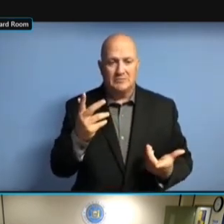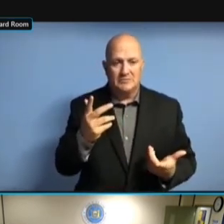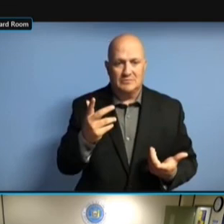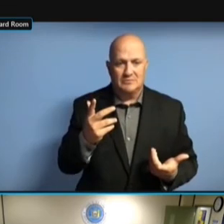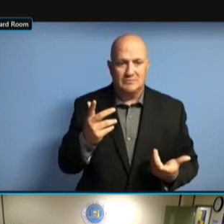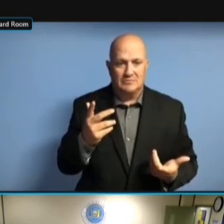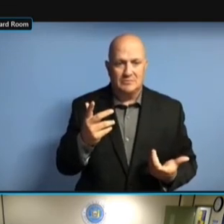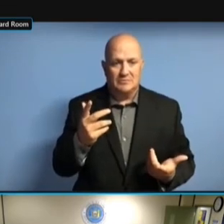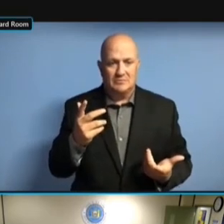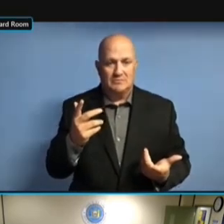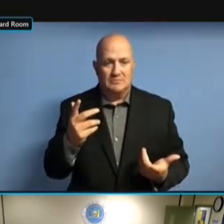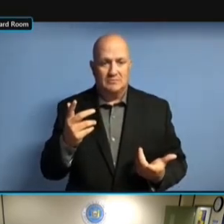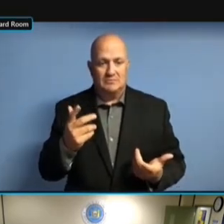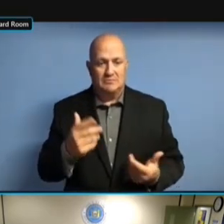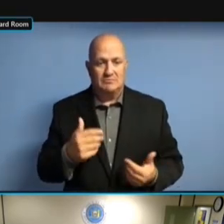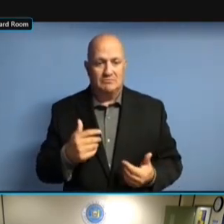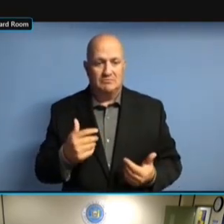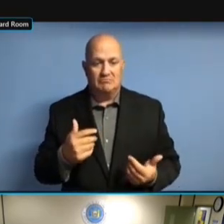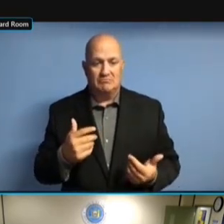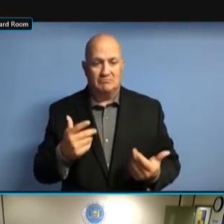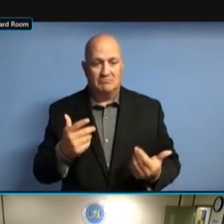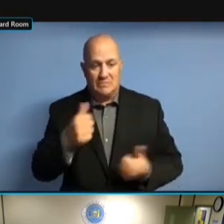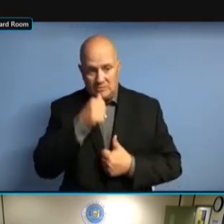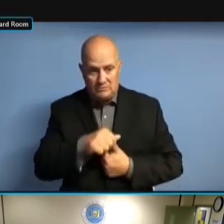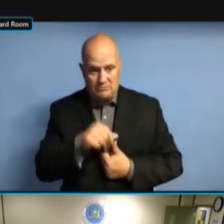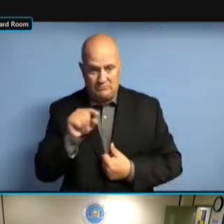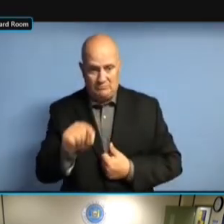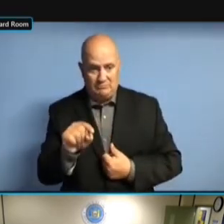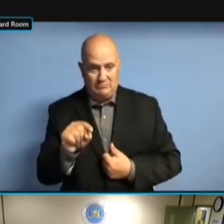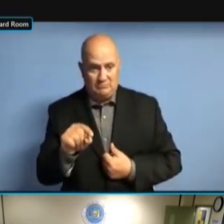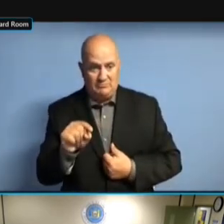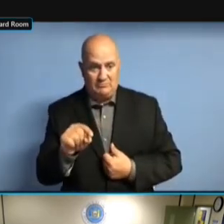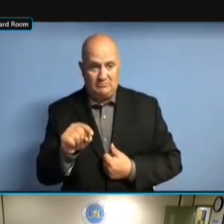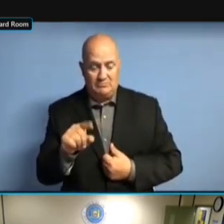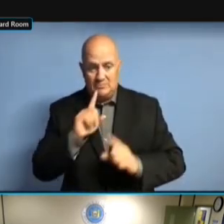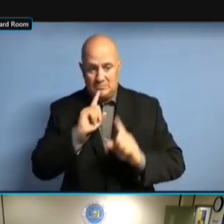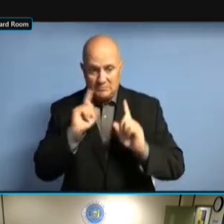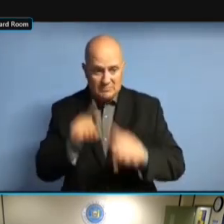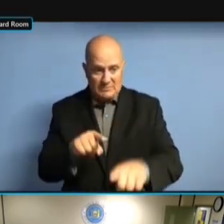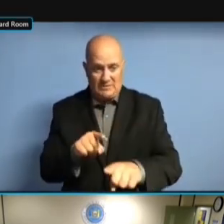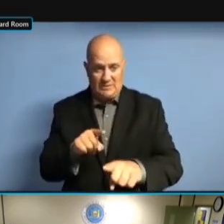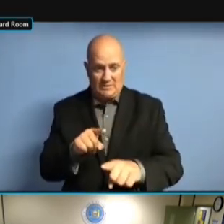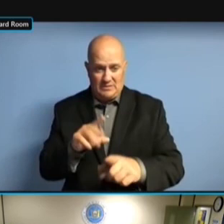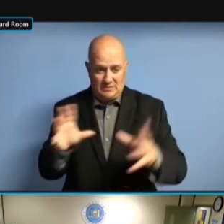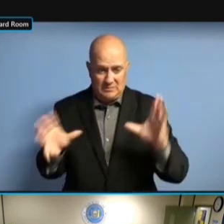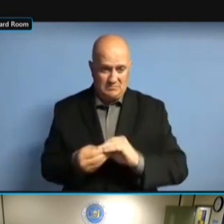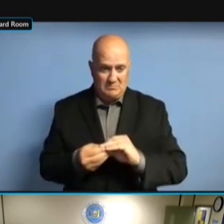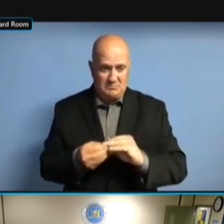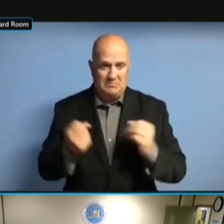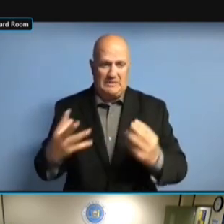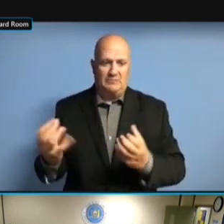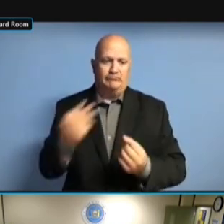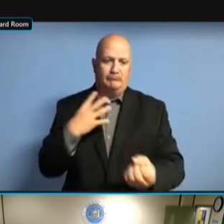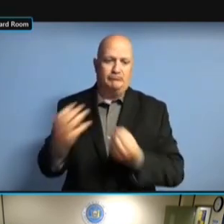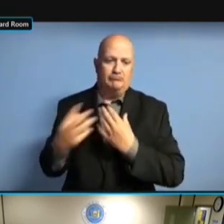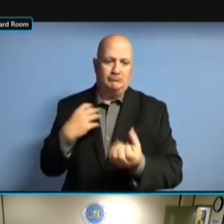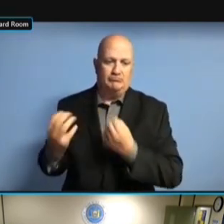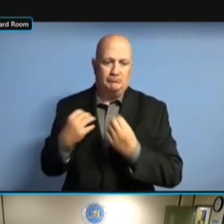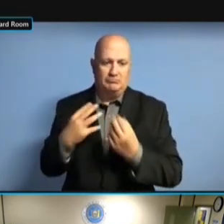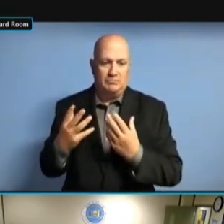EMAILS WE SENT OUT SAID NO REPLY, WE RECEIVED A REPLY. REPLY, WE RECEIVED A REPLY. REPLY, WE RECEIVED A REPLY. I REPLY, WE RECEIVED A REPLY. I DON'T REPLY, WE RECEIVED A REPLY. I DON'T KNOW REPLY, WE RECEIVED A REPLY. I DON'T KNOW IF REPLY, WE RECEIVED A REPLY. I DON'T KNOW IF WE REPLY, WE RECEIVED A REPLY. I DON'T KNOW IF WE FORWARDED REPLY, WE RECEIVED A REPLY. I DON'T KNOW IF WE FORWARDED IT I DON'T KNOW IF WE FORWARDED IT I DON'T KNOW IF WE FORWARDED IT TO I DON'T KNOW IF WE FORWARDED IT TO YOU I DON'T KNOW IF WE FORWARDED IT TO YOU GUYS I DON'T KNOW IF WE FORWARDED IT TO YOU GUYS OR I DON'T KNOW IF WE FORWARDED IT TO YOU GUYS OR NOT. TO YOU GUYS OR NOT. TO YOU GUYS OR NOT. WE TO YOU GUYS OR NOT. WE ALSO TO YOU GUYS OR NOT. WE ALSO GOT TO YOU GUYS OR NOT. WE ALSO GOT MANY TO YOU GUYS OR NOT. WE ALSO GOT MANY ALERTS TO YOU GUYS OR NOT. WE ALSO GOT MANY ALERTS WHERE WE ALSO GOT MANY ALERTS WHERE WE ALSO GOT MANY ALERTS WHERE THEY WE ALSO GOT MANY ALERTS WHERE THEY ACTUALLY WE ALSO GOT MANY ALERTS WHERE THEY ACTUALLY SENT WE ALSO GOT MANY ALERTS WHERE THEY ACTUALLY SENT US WE ALSO GOT MANY ALERTS WHERE THEY ACTUALLY SENT US THE THEY ACTUALLY SENT US THE THEY ACTUALLY SENT US THE LETTERS THEY ACTUALLY SENT US THE LETTERS IN THEY ACTUALLY SENT US THE LETTERS IN TERMS THEY ACTUALLY SENT US THE LETTERS IN TERMS OF, THEY ACTUALLY SENT US THE LETTERS IN TERMS OF, HEY, THEY ACTUALLY SENT US THE LETTERS IN TERMS OF, HEY, HERE